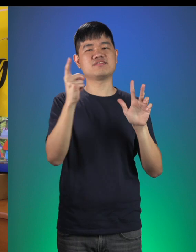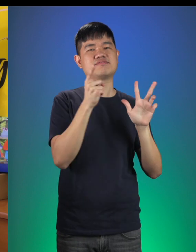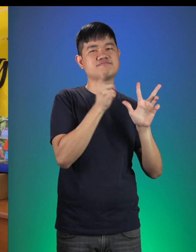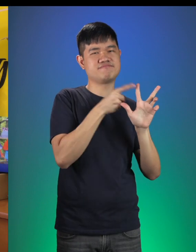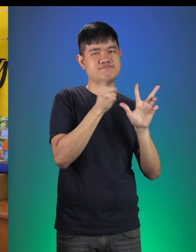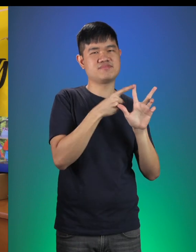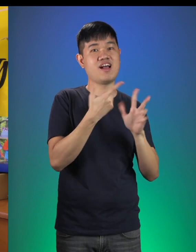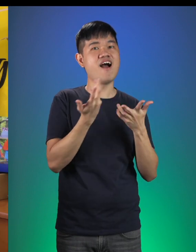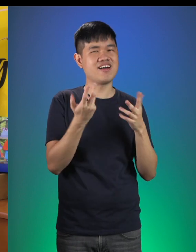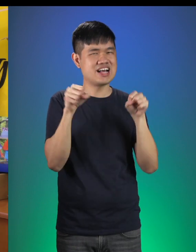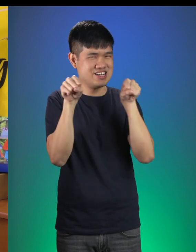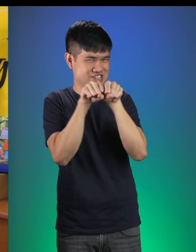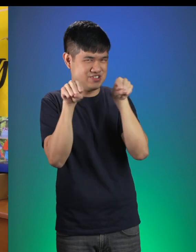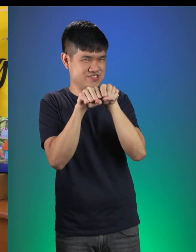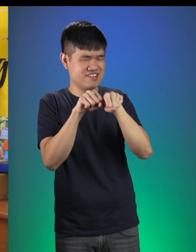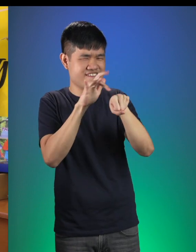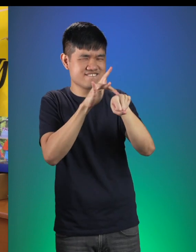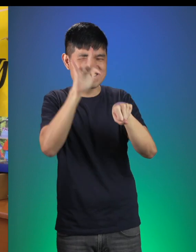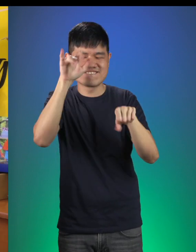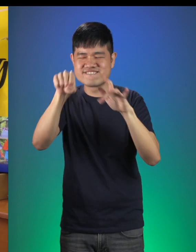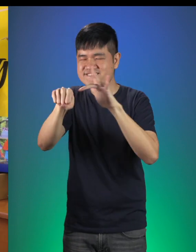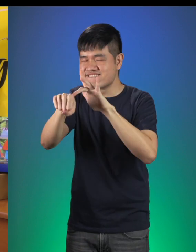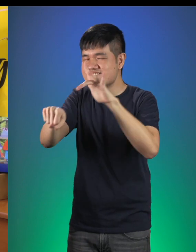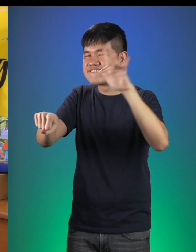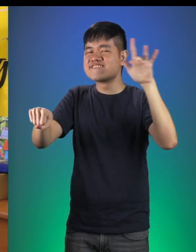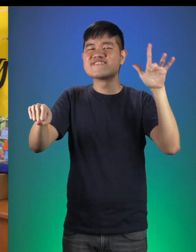a pair of pink sparkly shoes